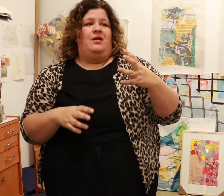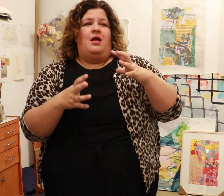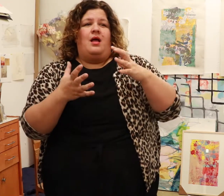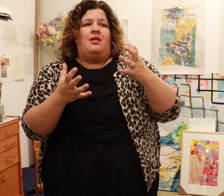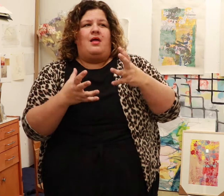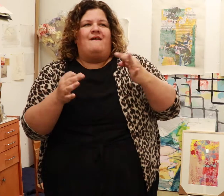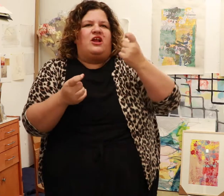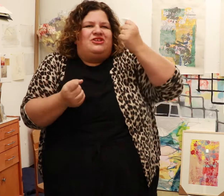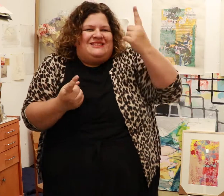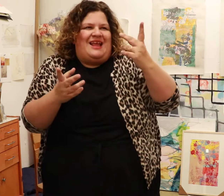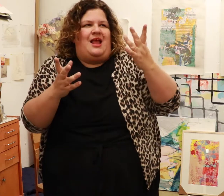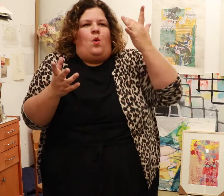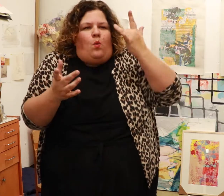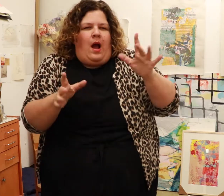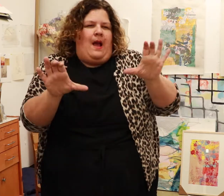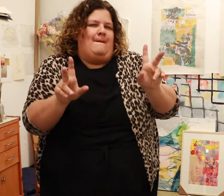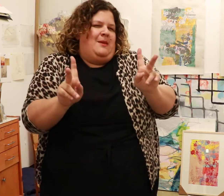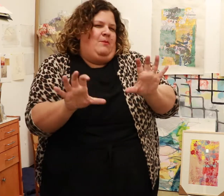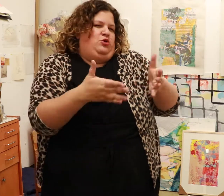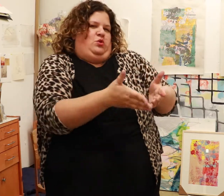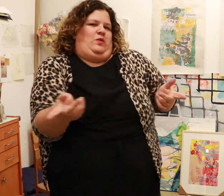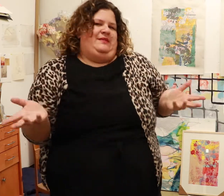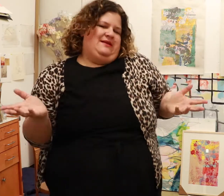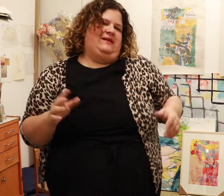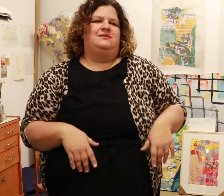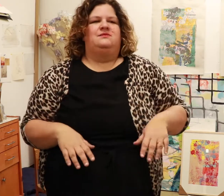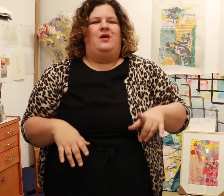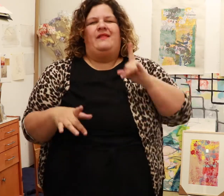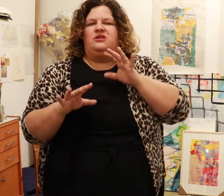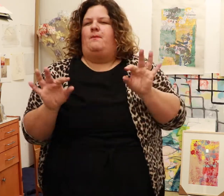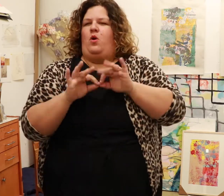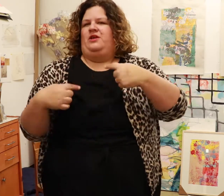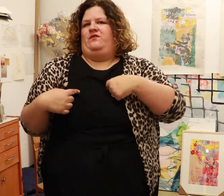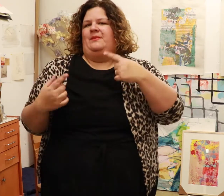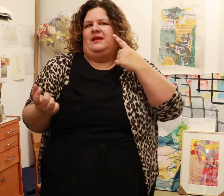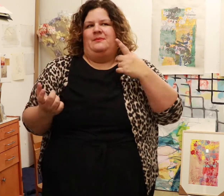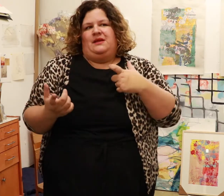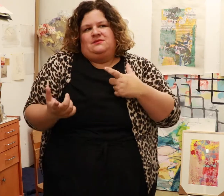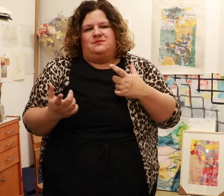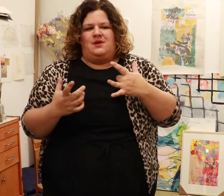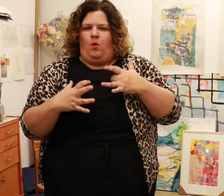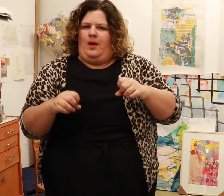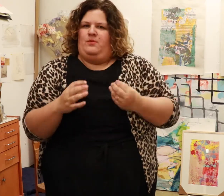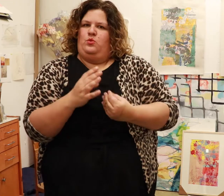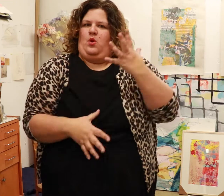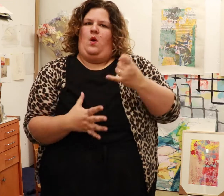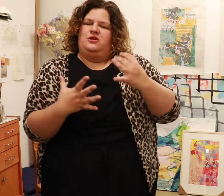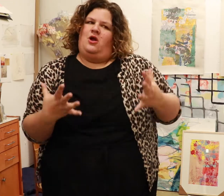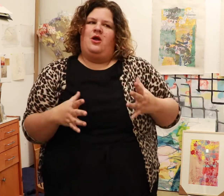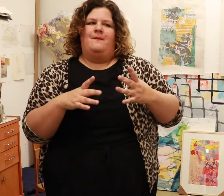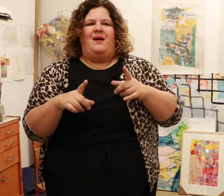You should know why people create their work. It’s important for me because I want to grow as an artist